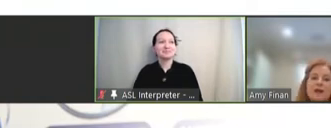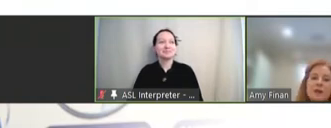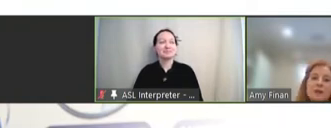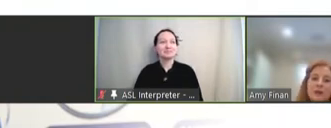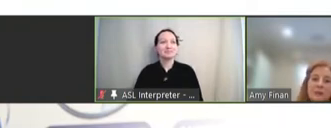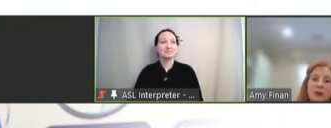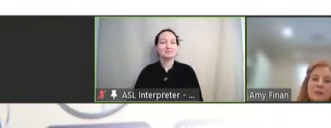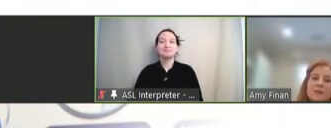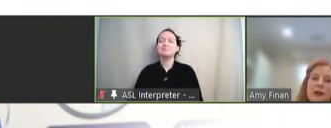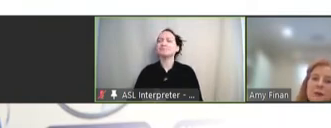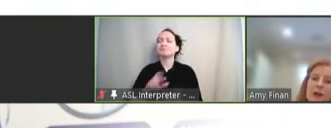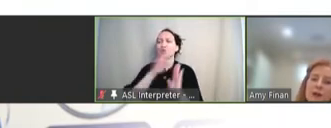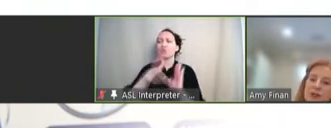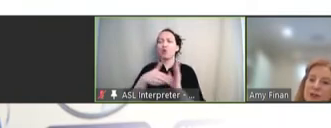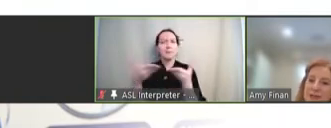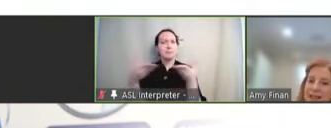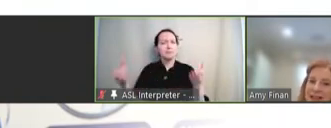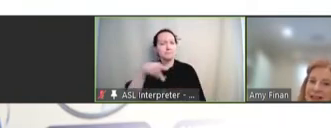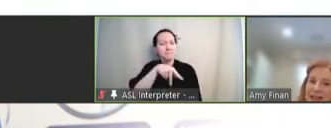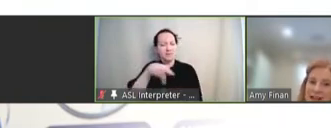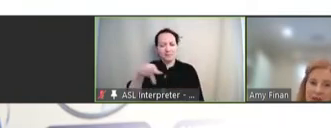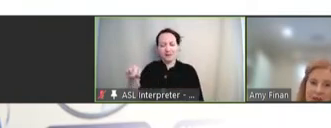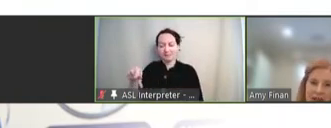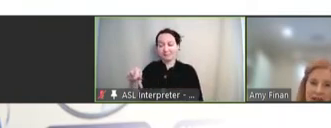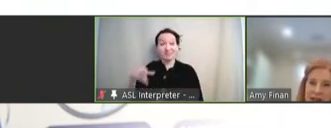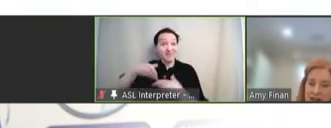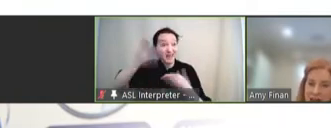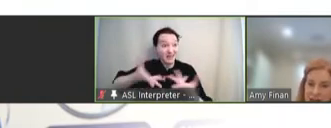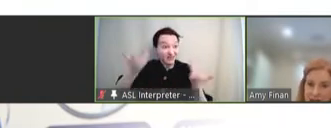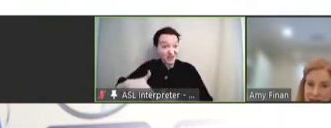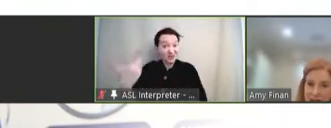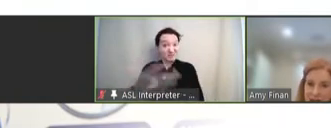So, the role of public-private partnerships doesn't end after the vaccine is successfully